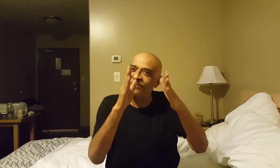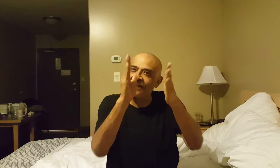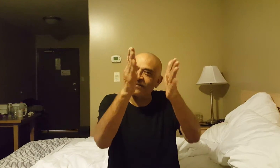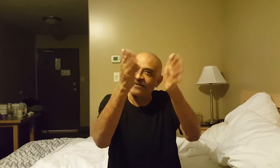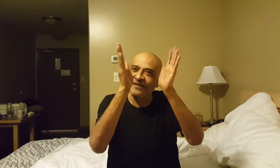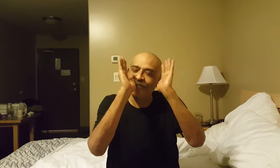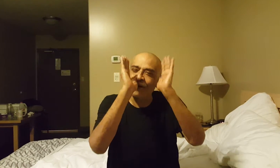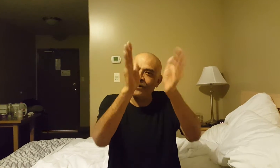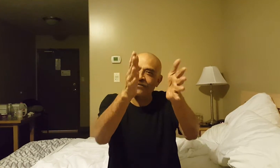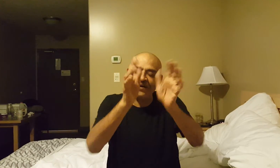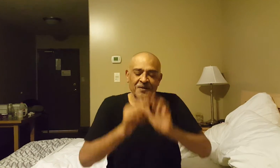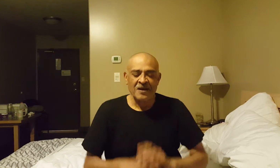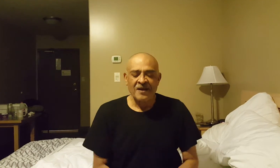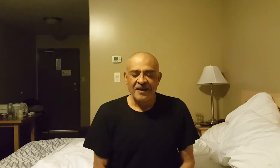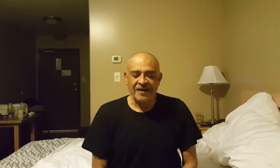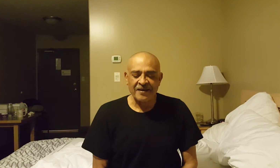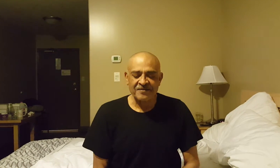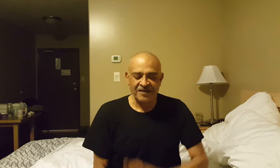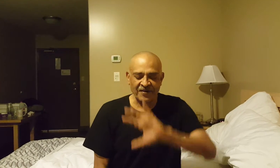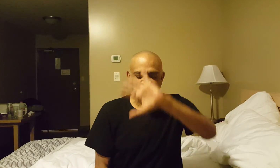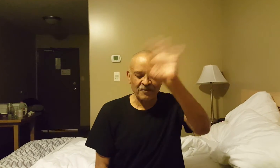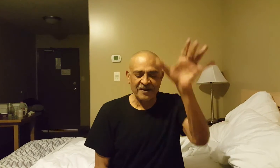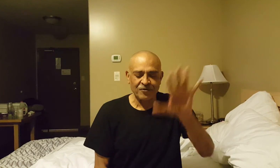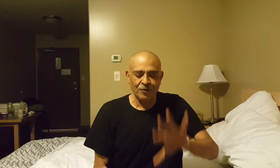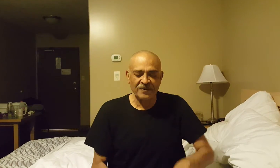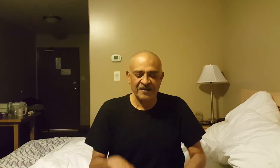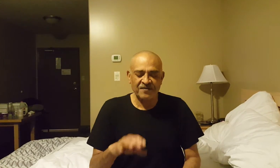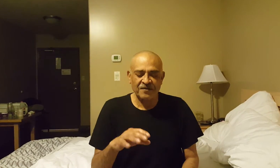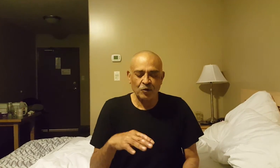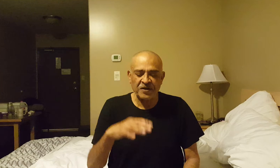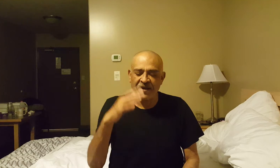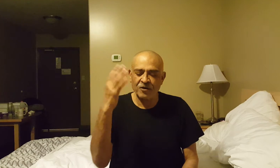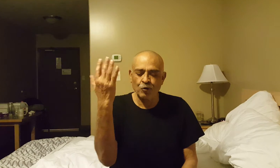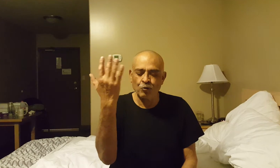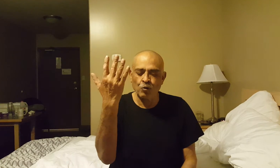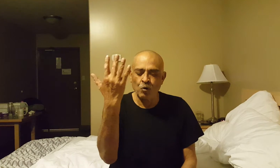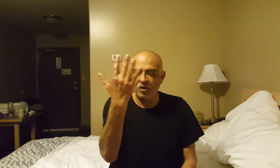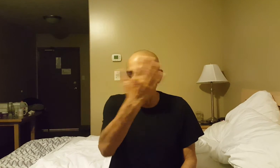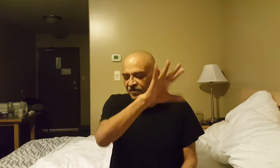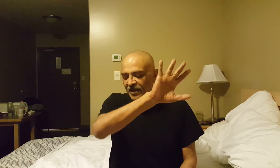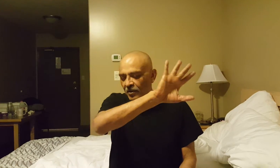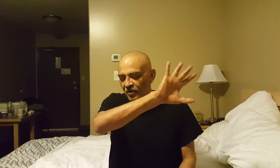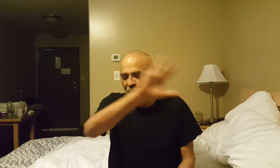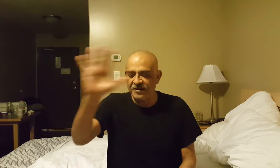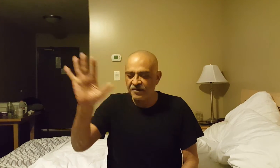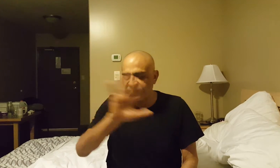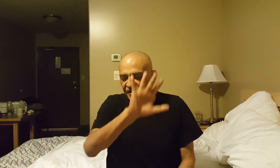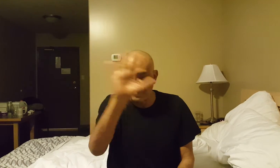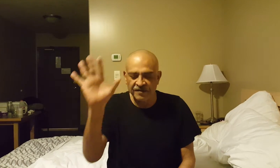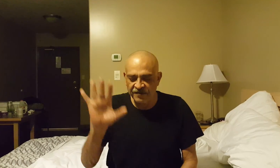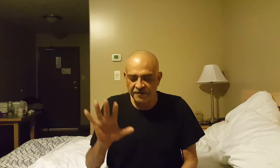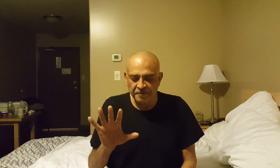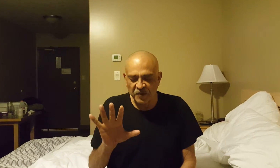slit experiment. Let's see if I can explain it to you. That is you take two say white screens